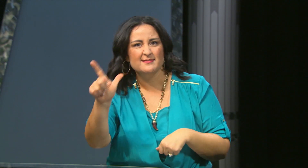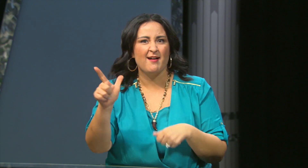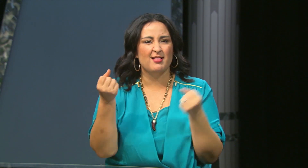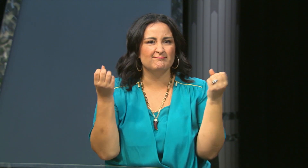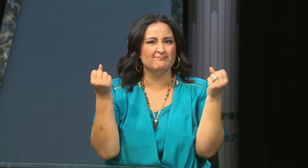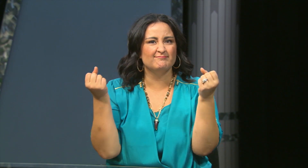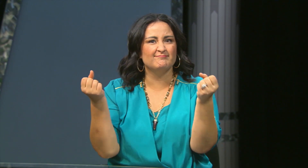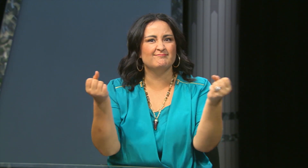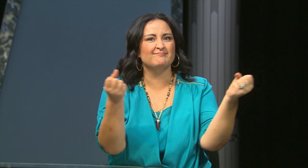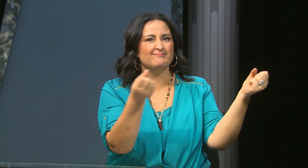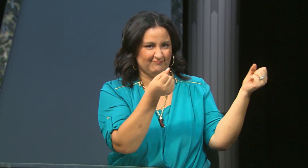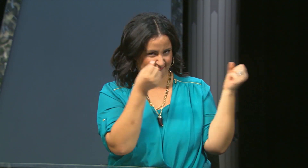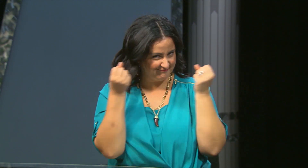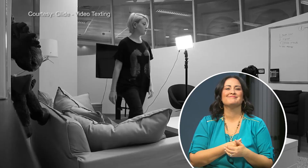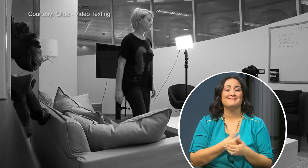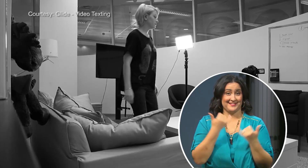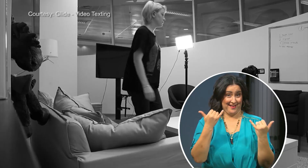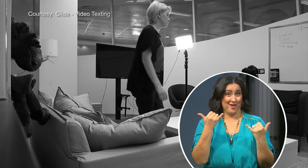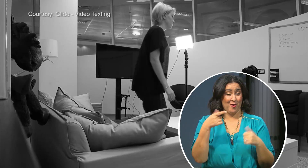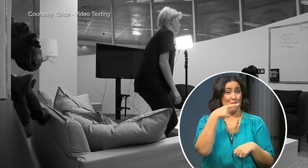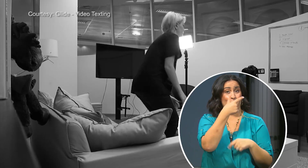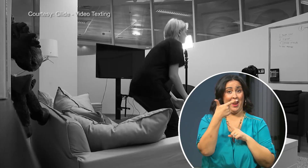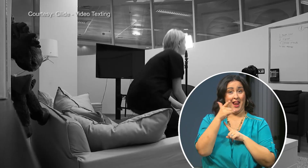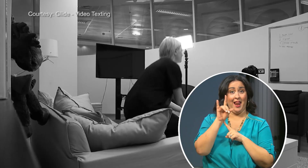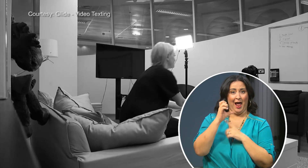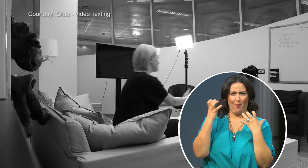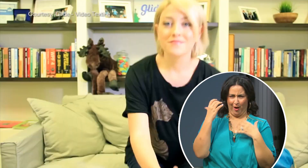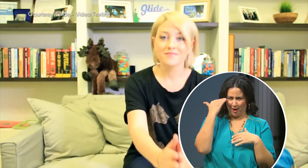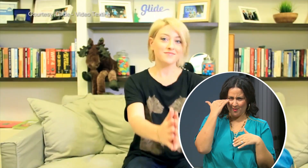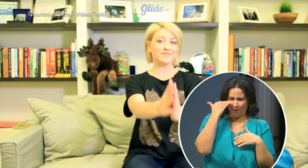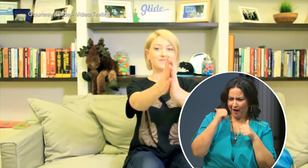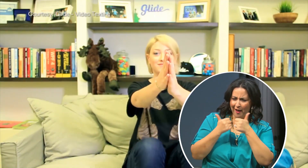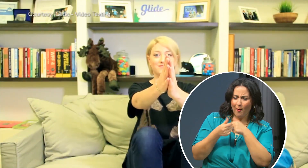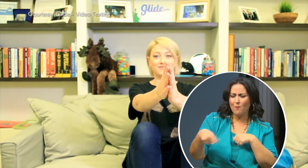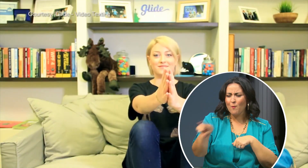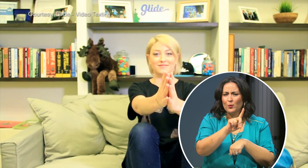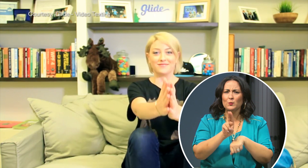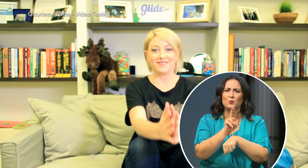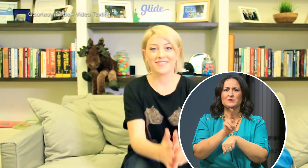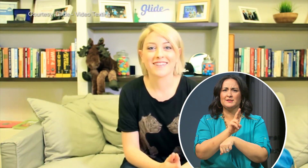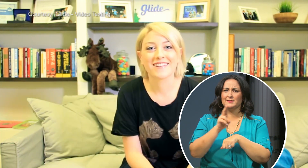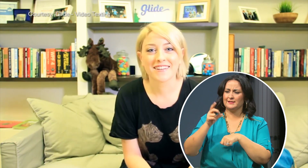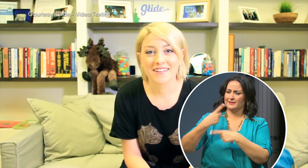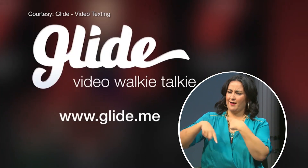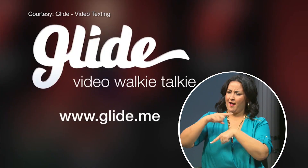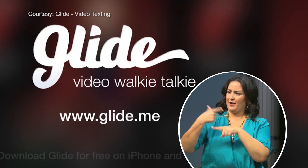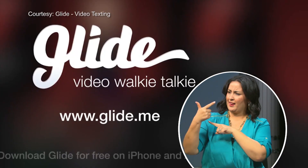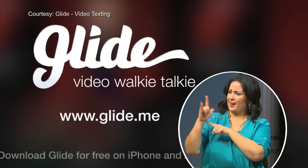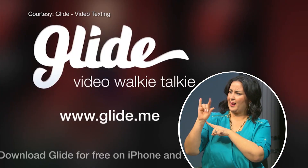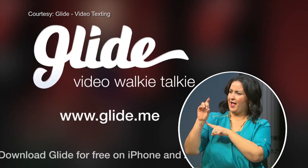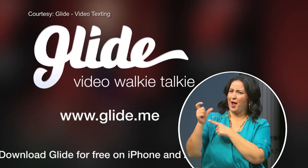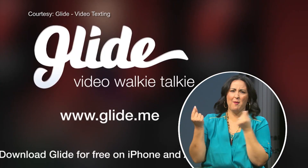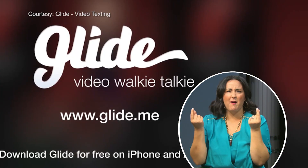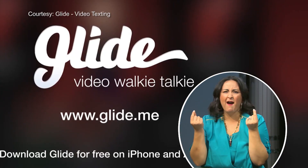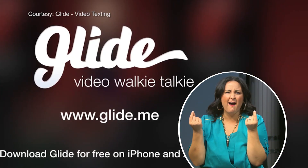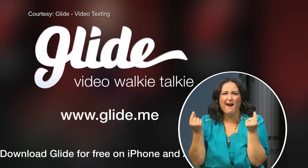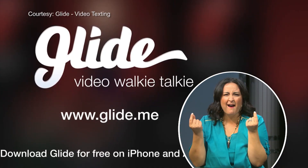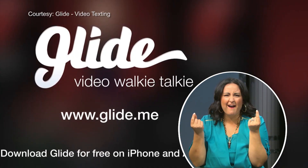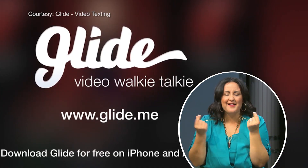With so many signers using the app they want to know how to sign Glide.